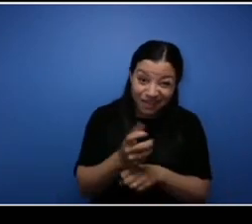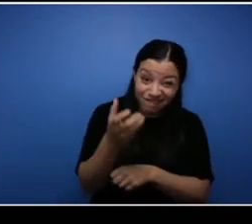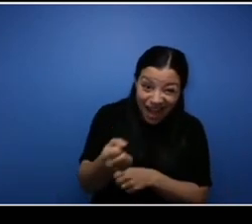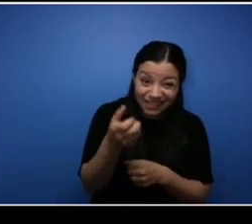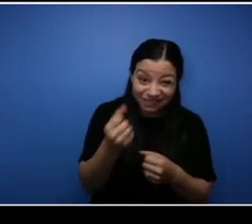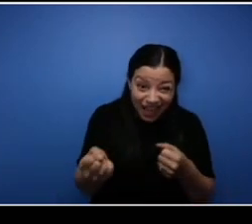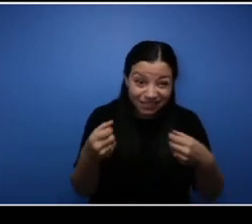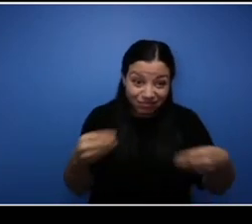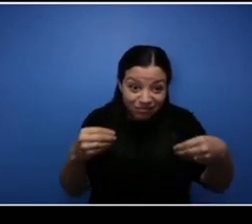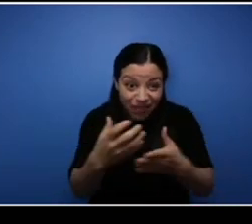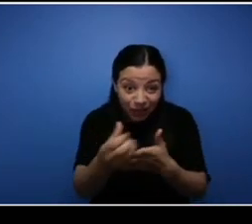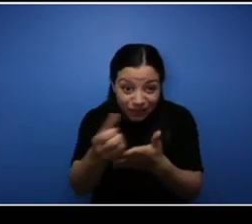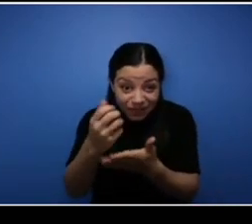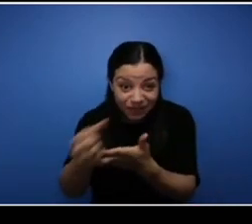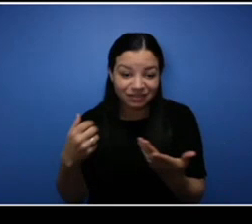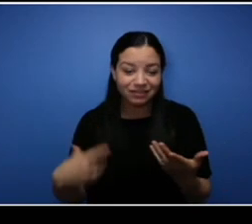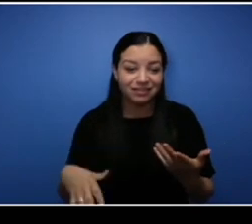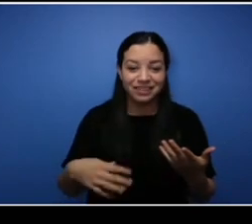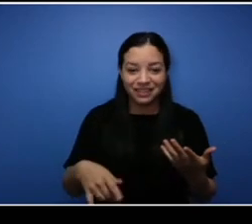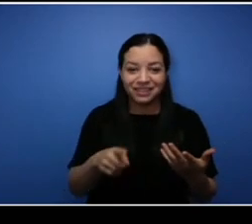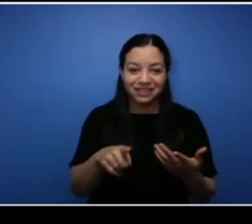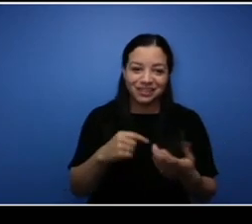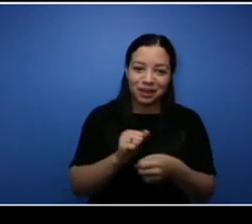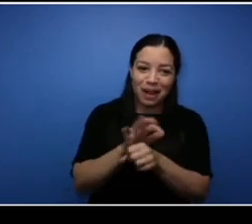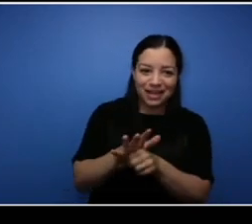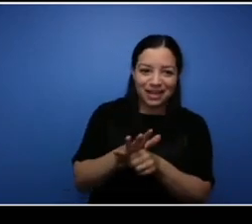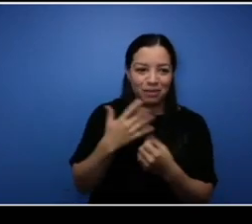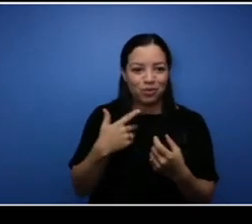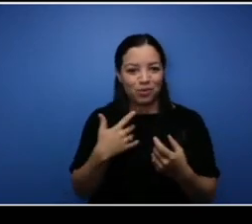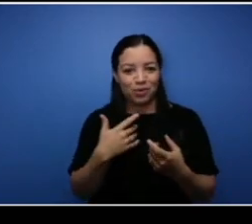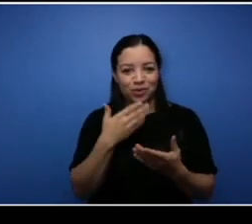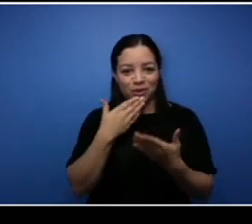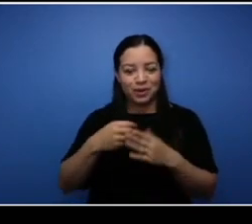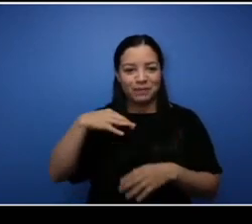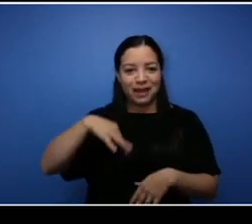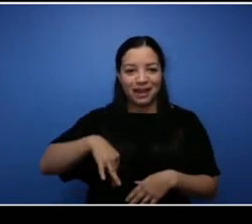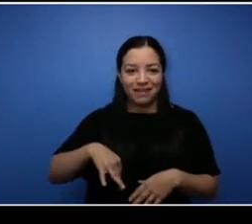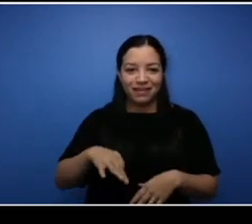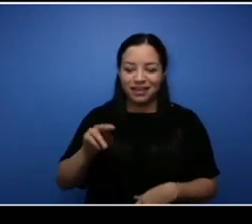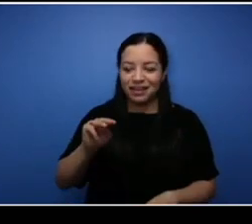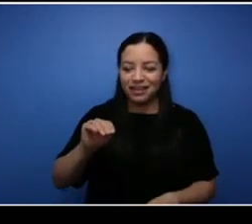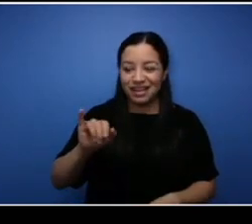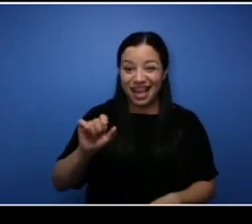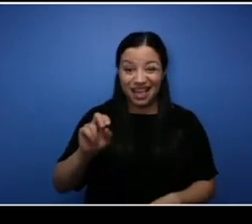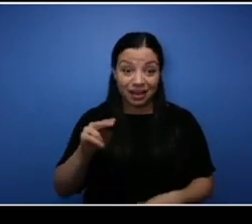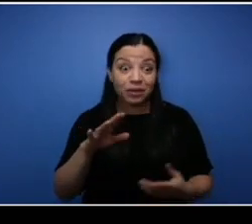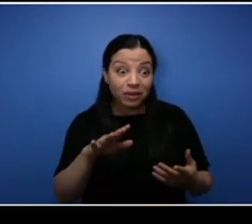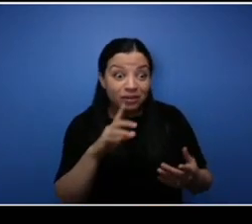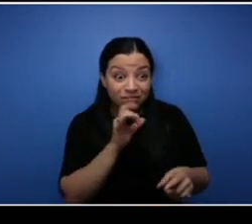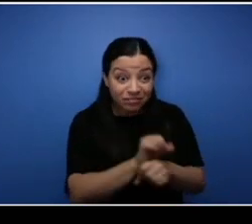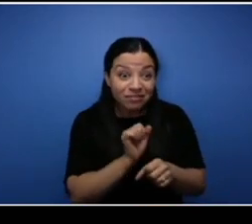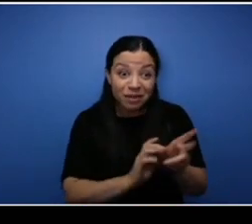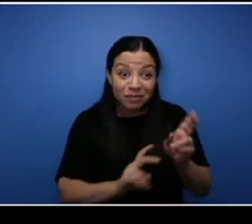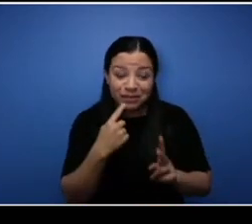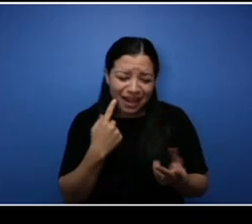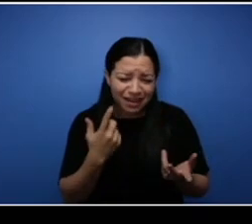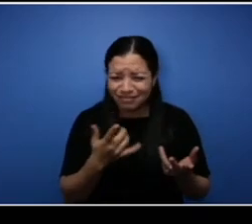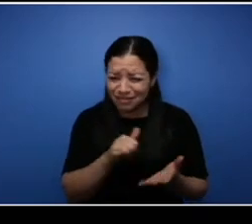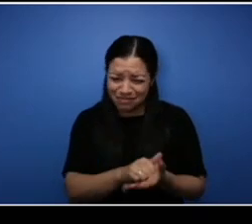been using, you guys were using the pandemic in a good way. I had people actually telling me, saying like there's no way that it could sell in a minute and a half you just posted